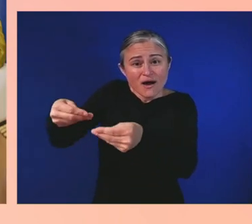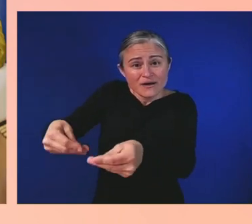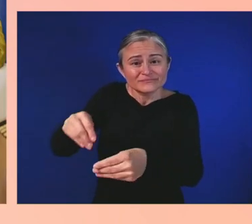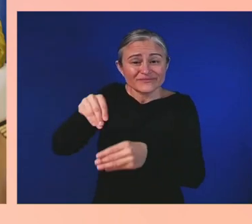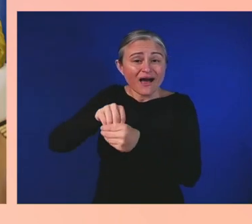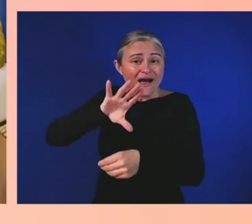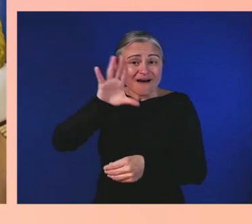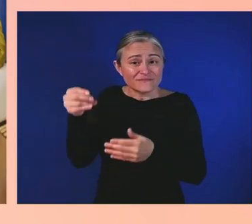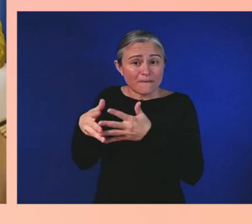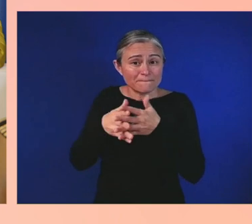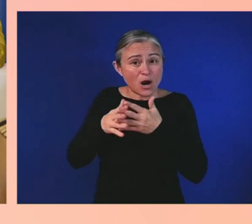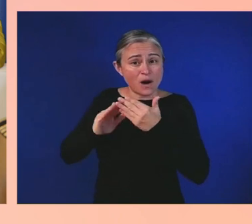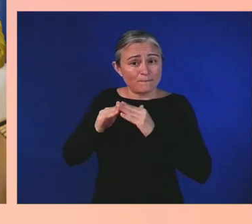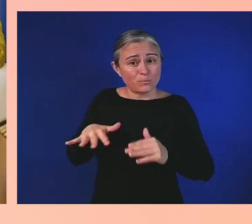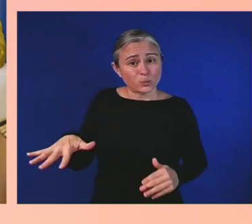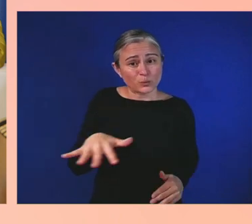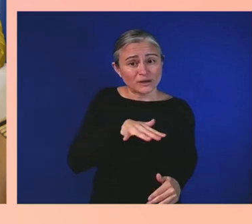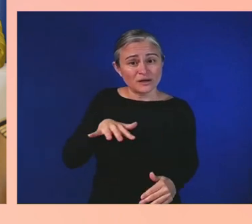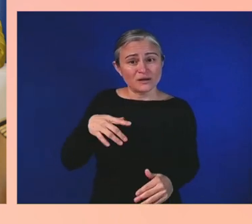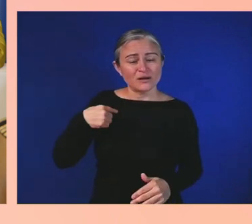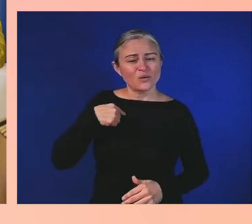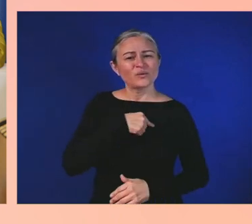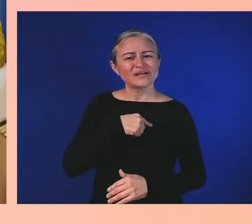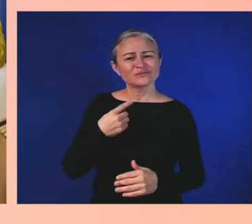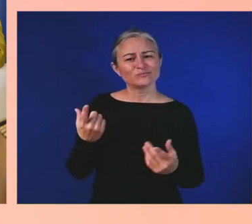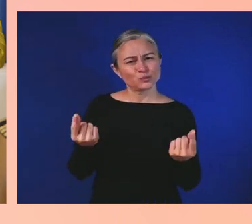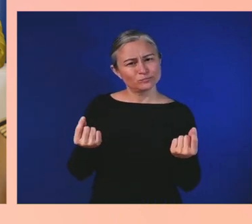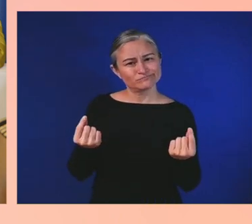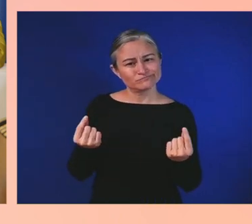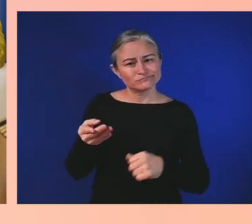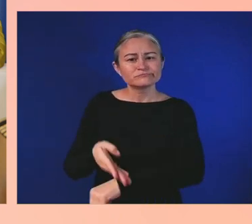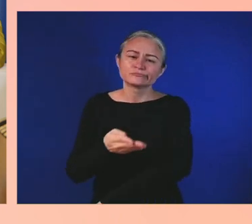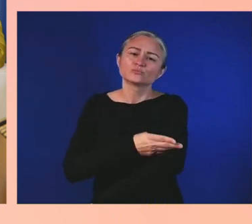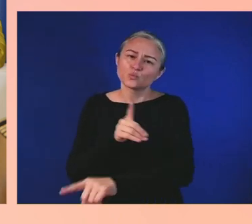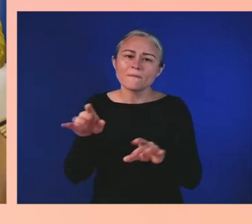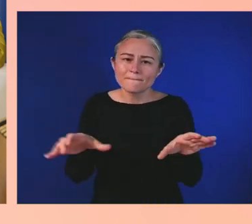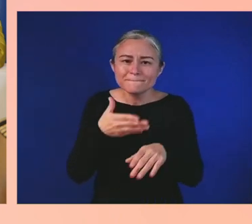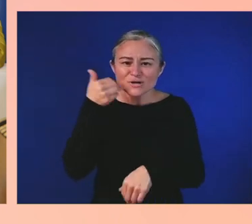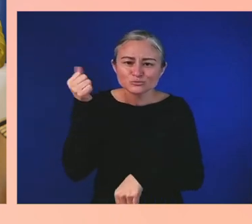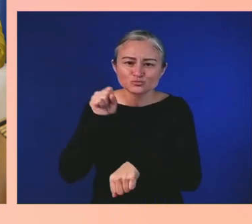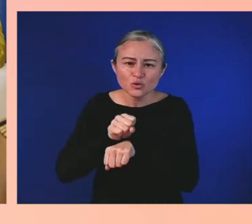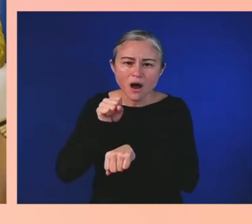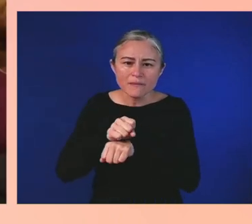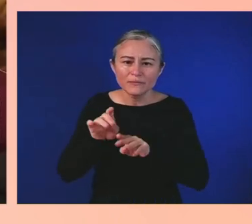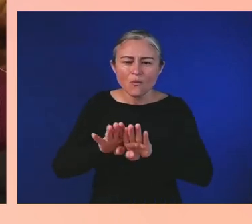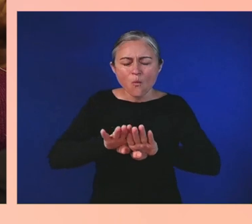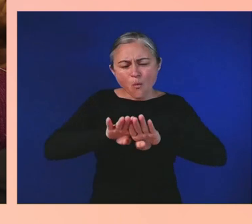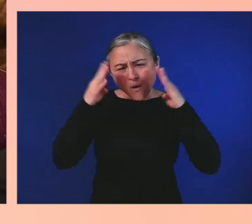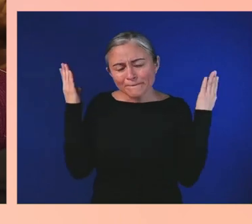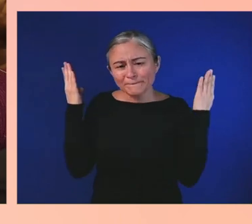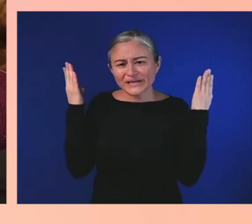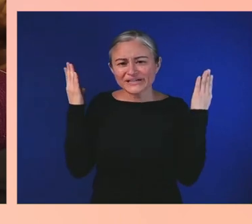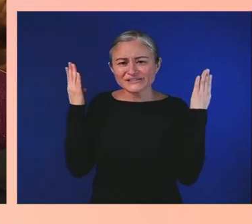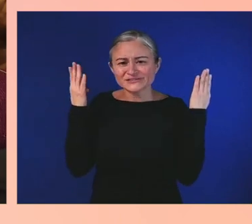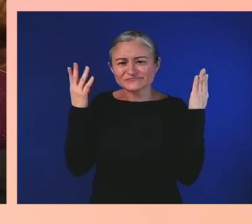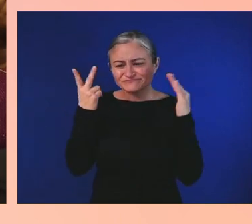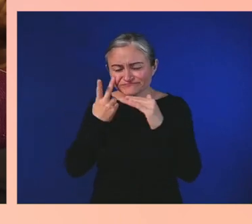transparent about what mental health or mental disability may look like.